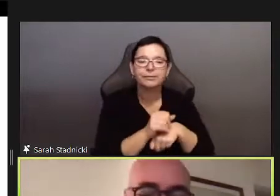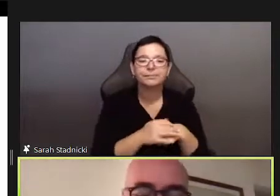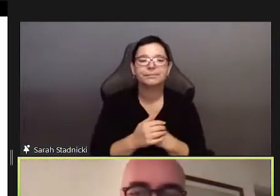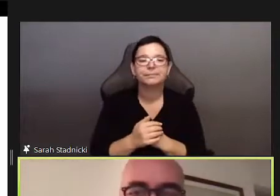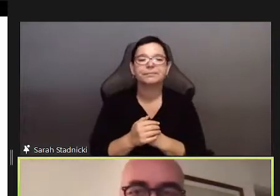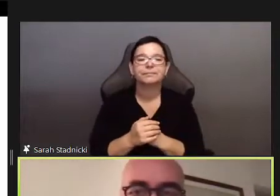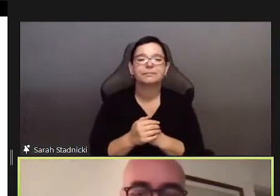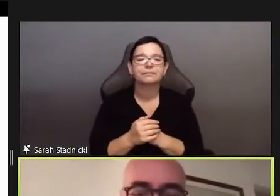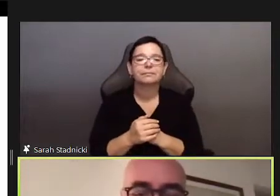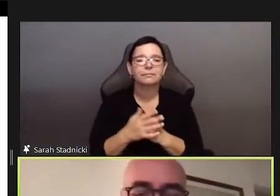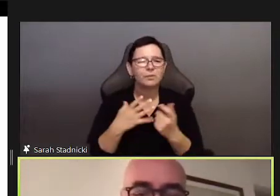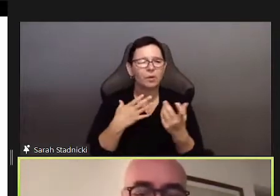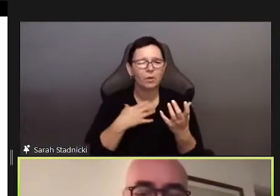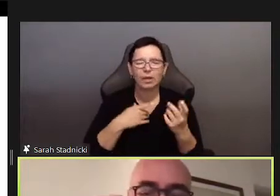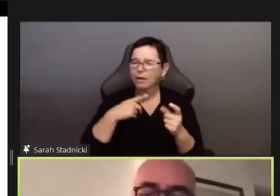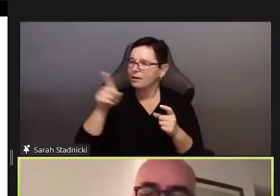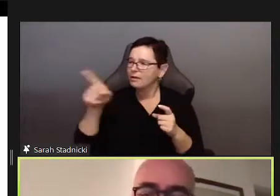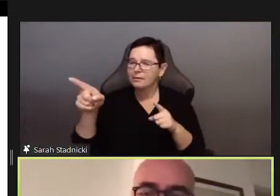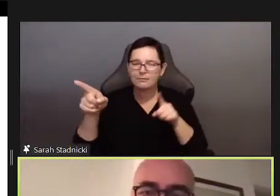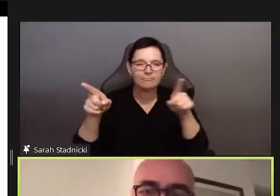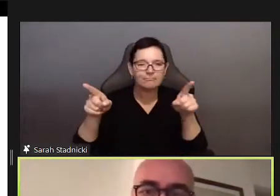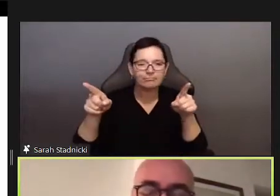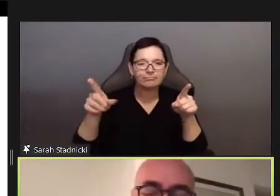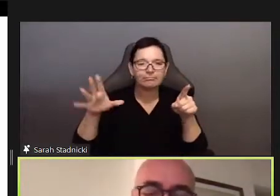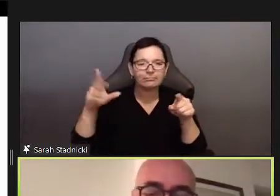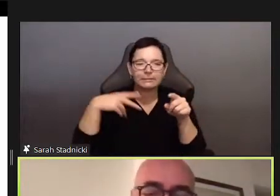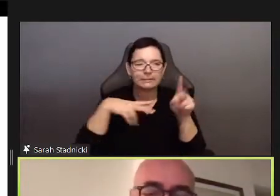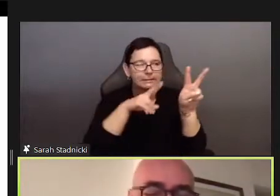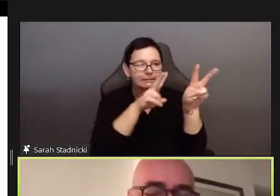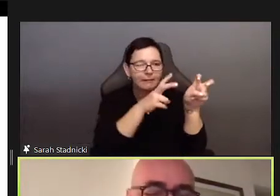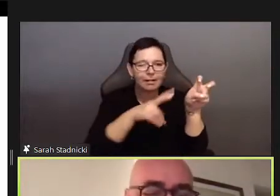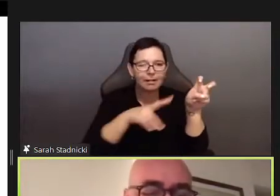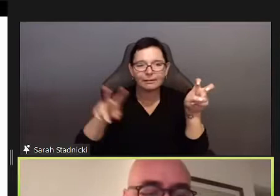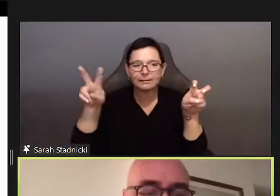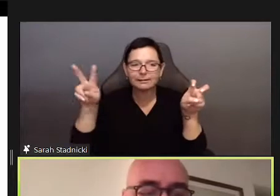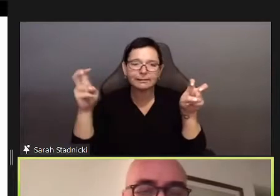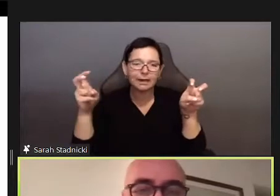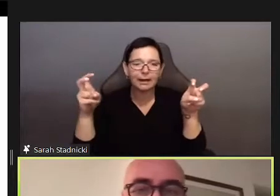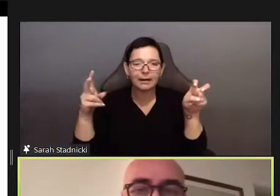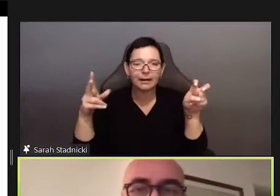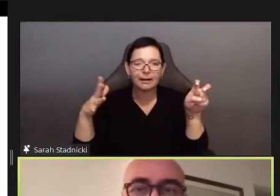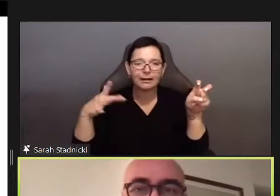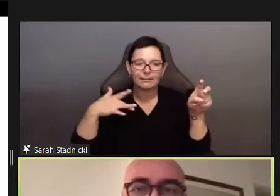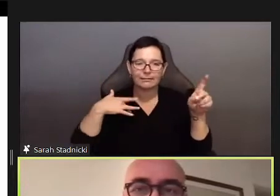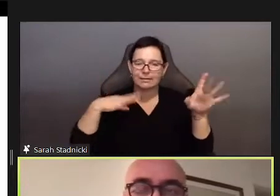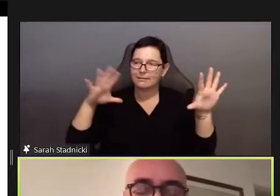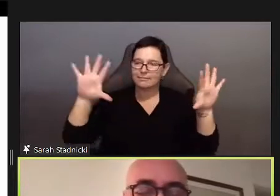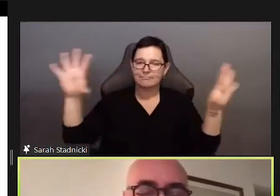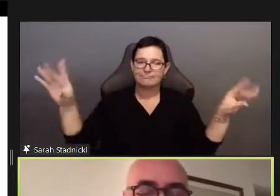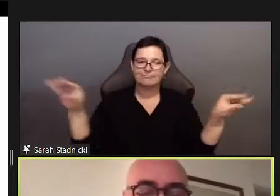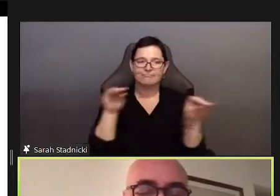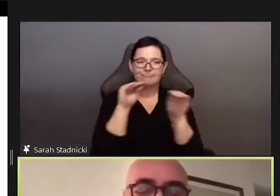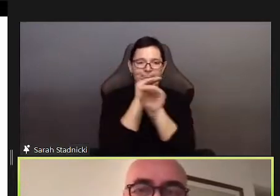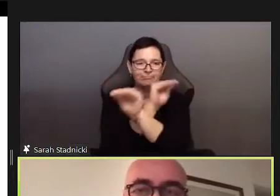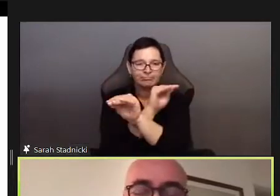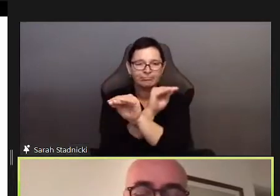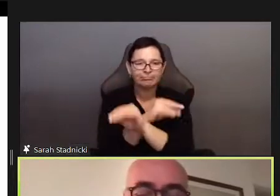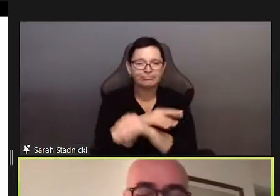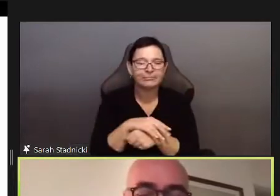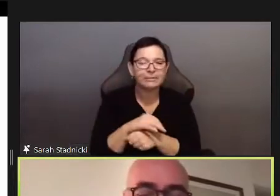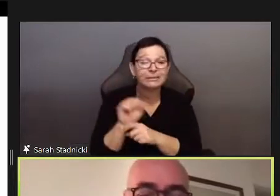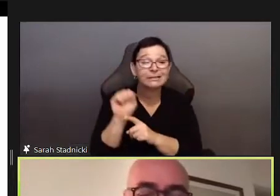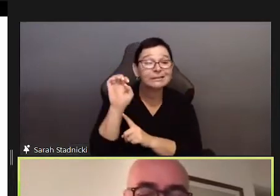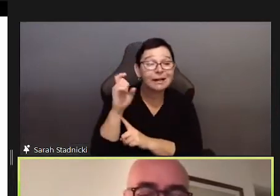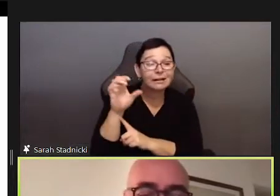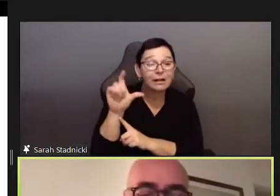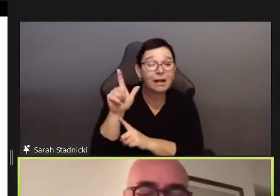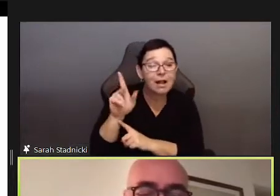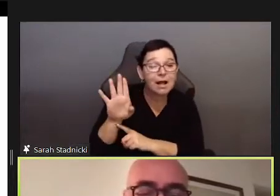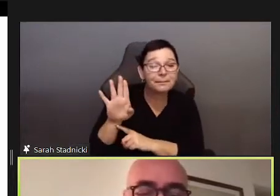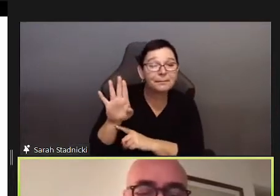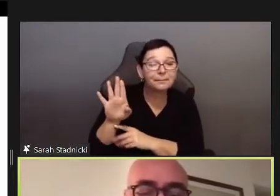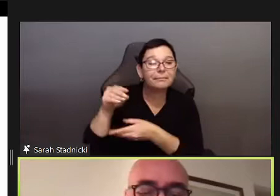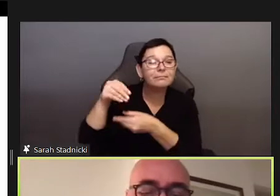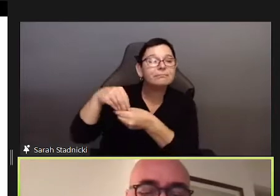All the evidence I would ever need tin order to make my case.